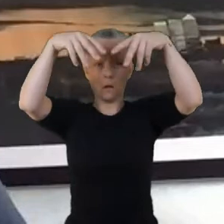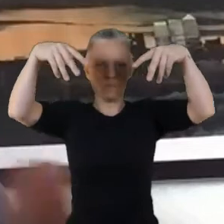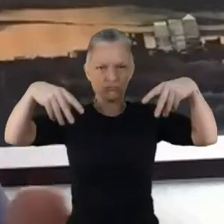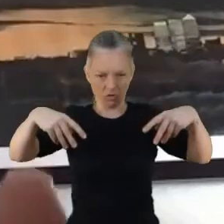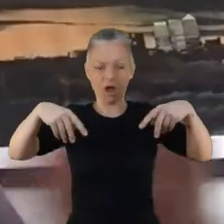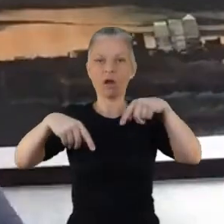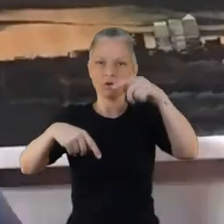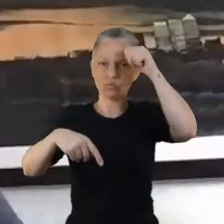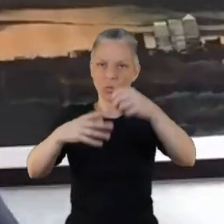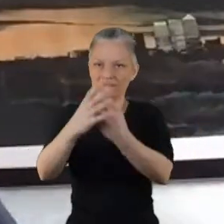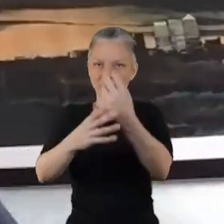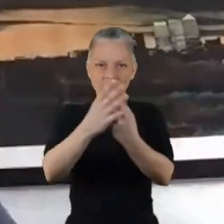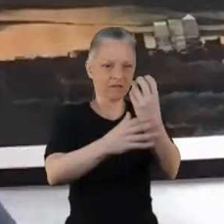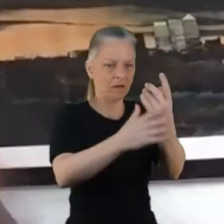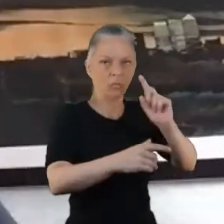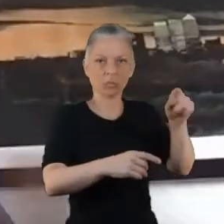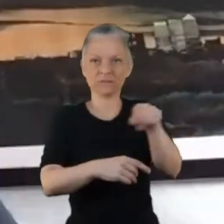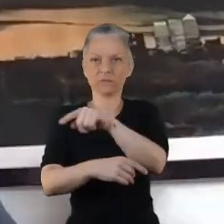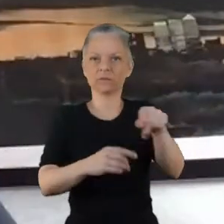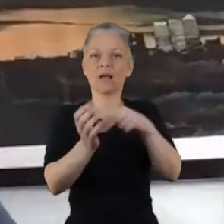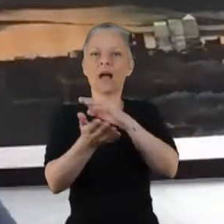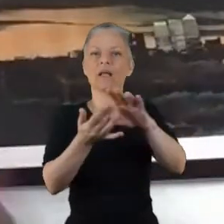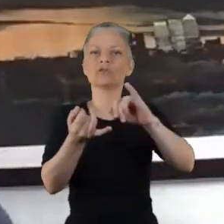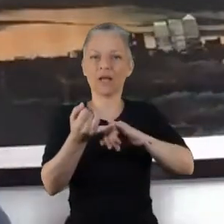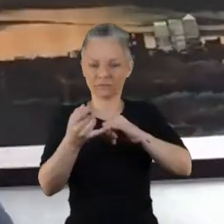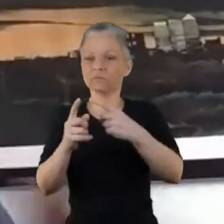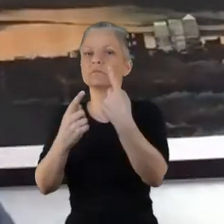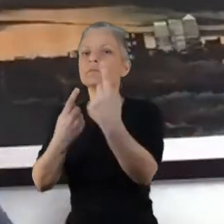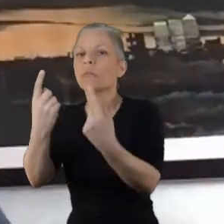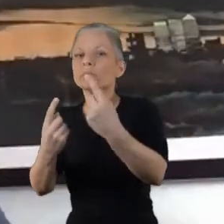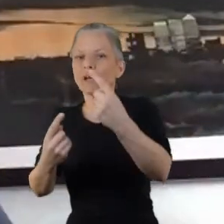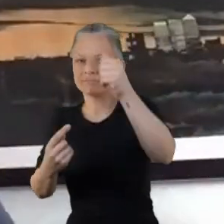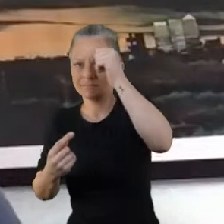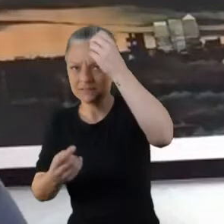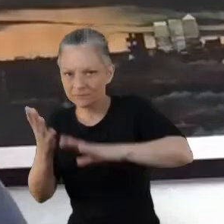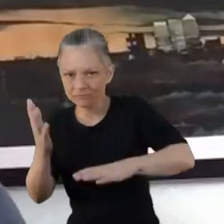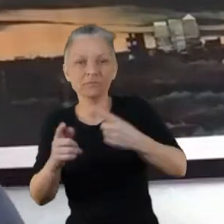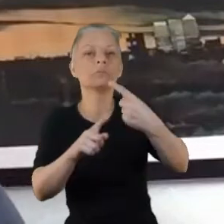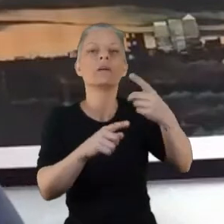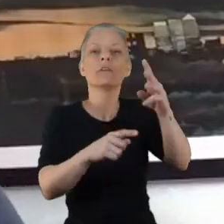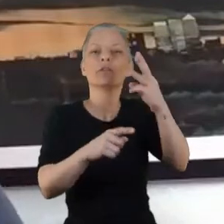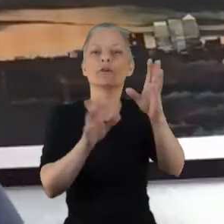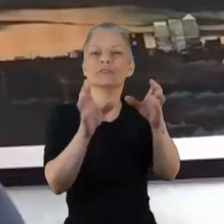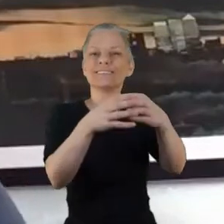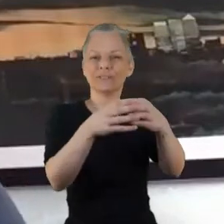have a bit of an us and them type of mentality and um and obviously for your treatment you